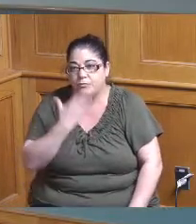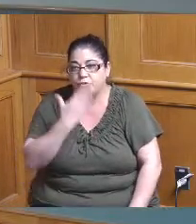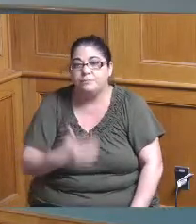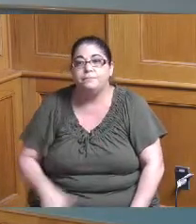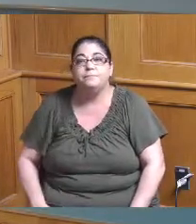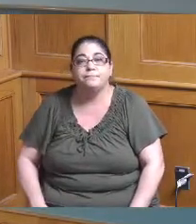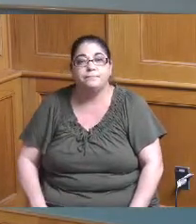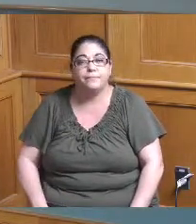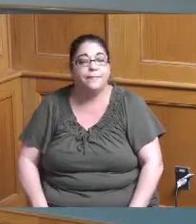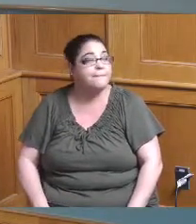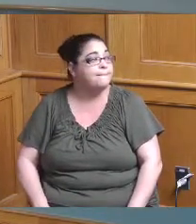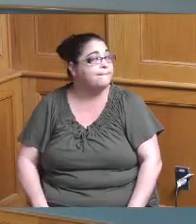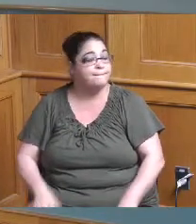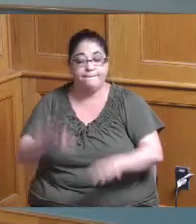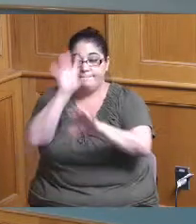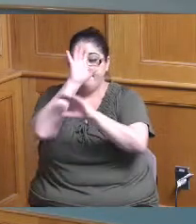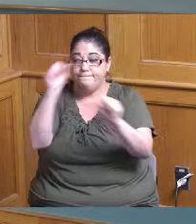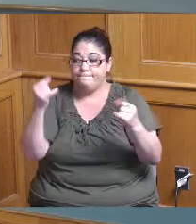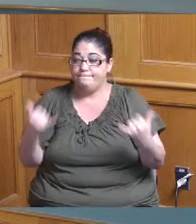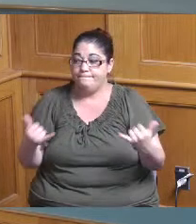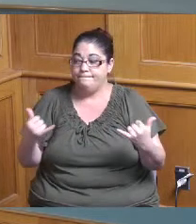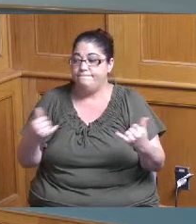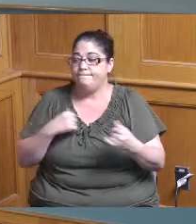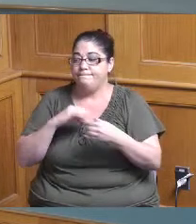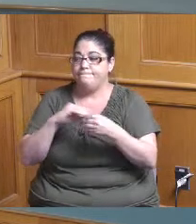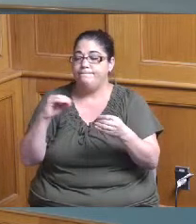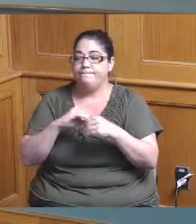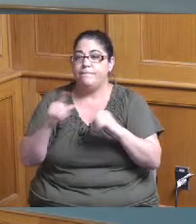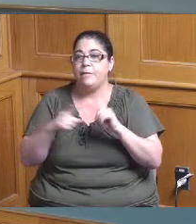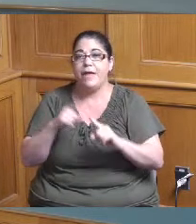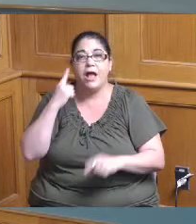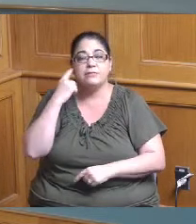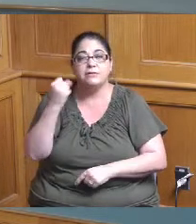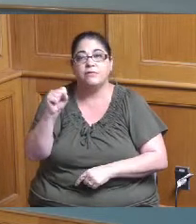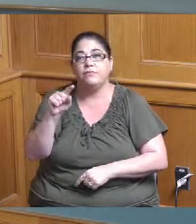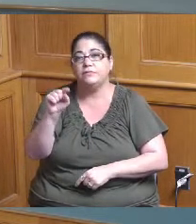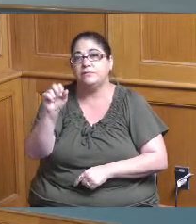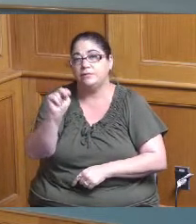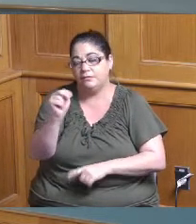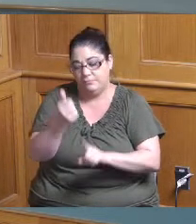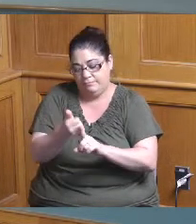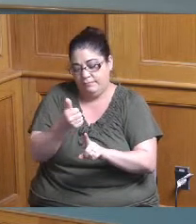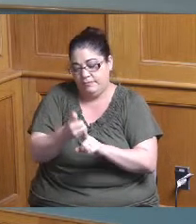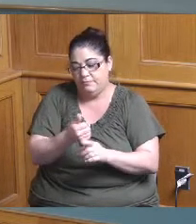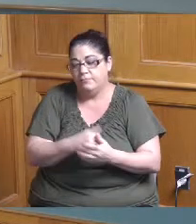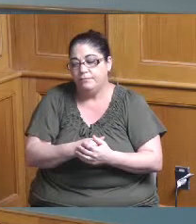thank you and I just like to make a comment about Silverton specifically I know when we look at